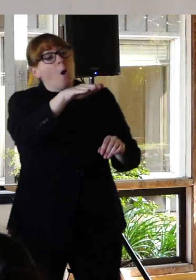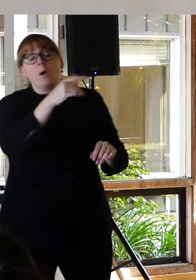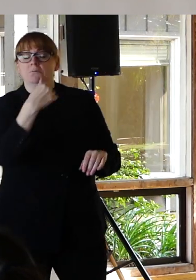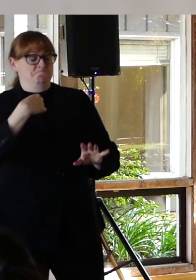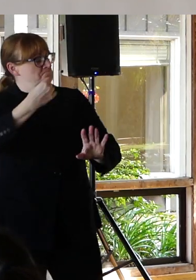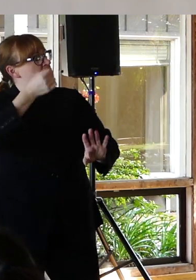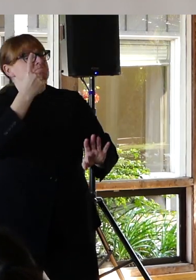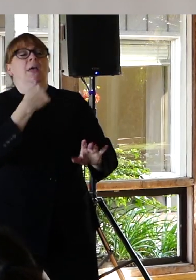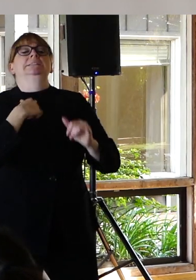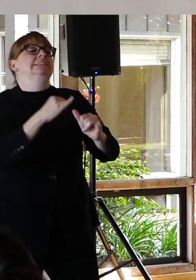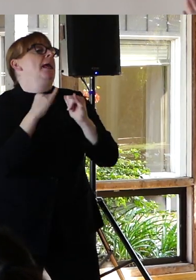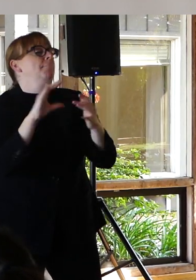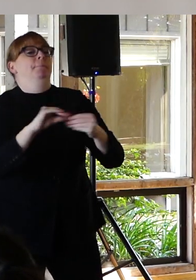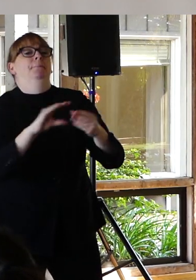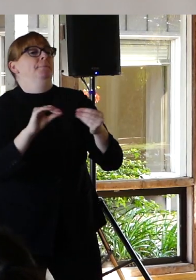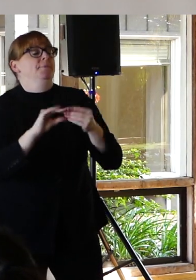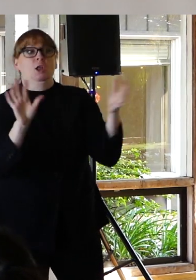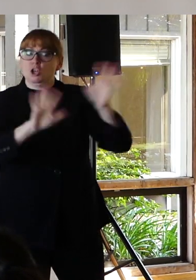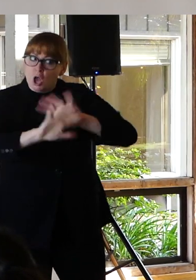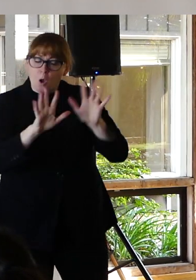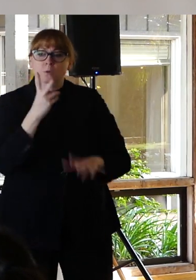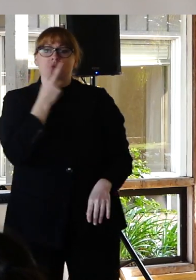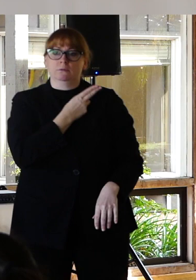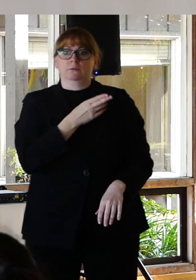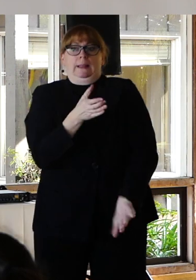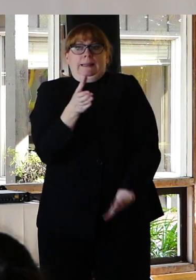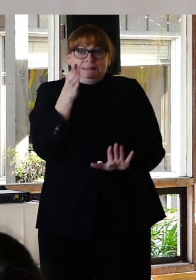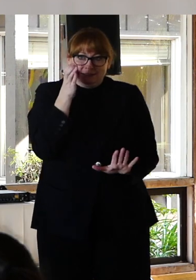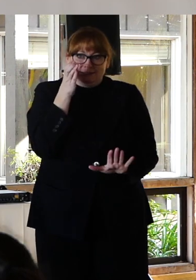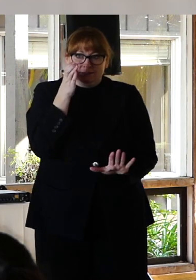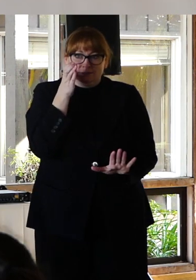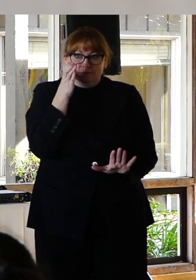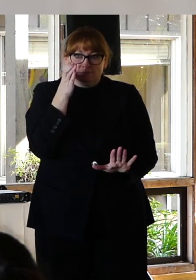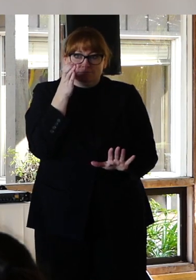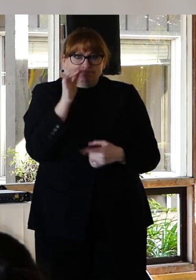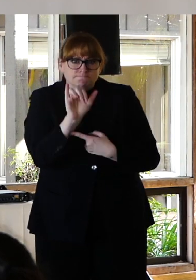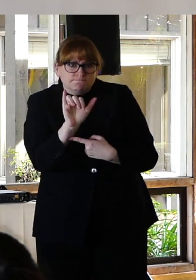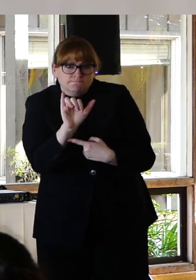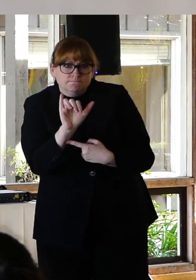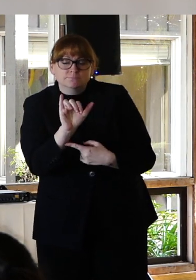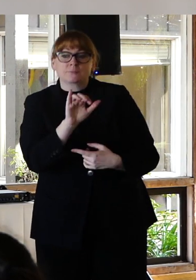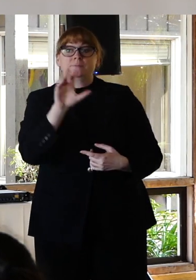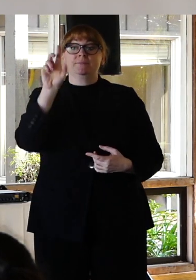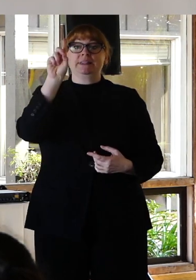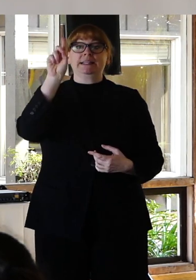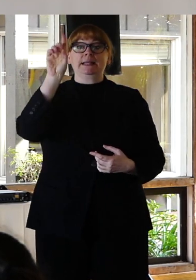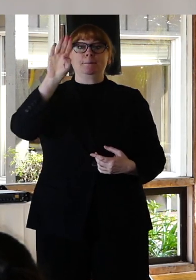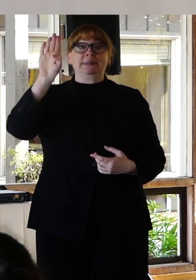for active listening. One of the DBT courses the many DBT courses